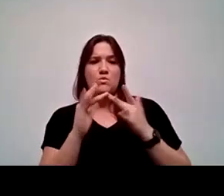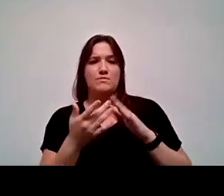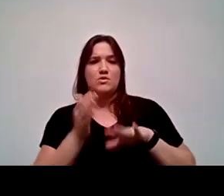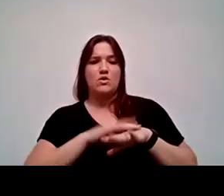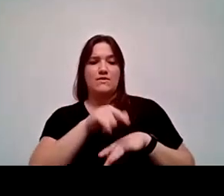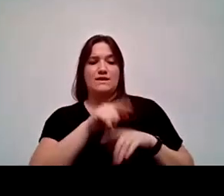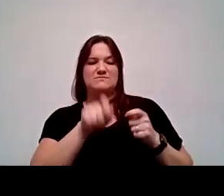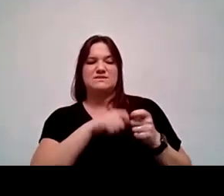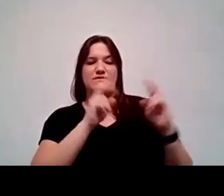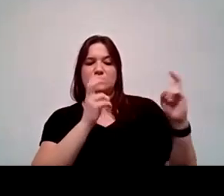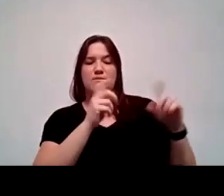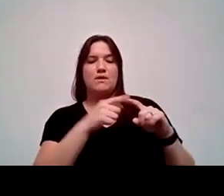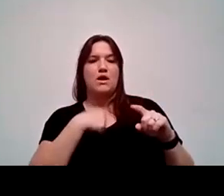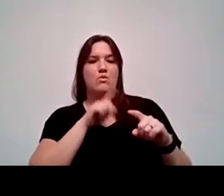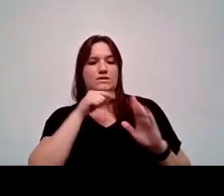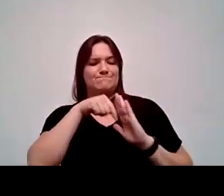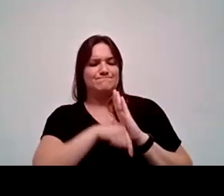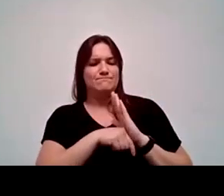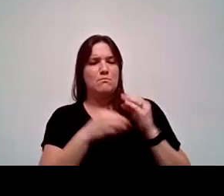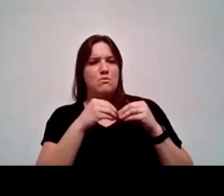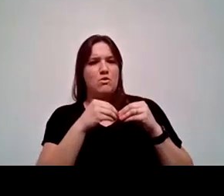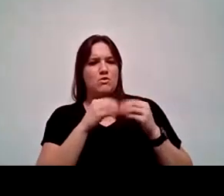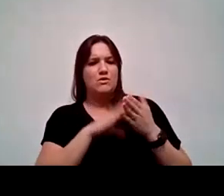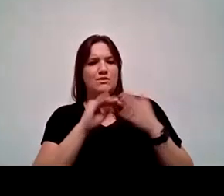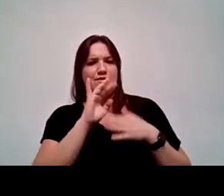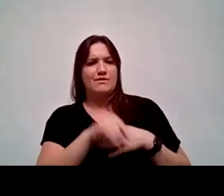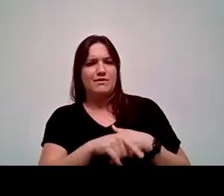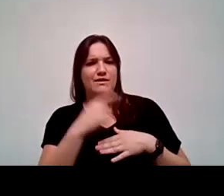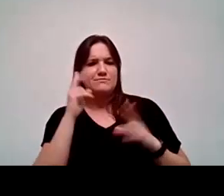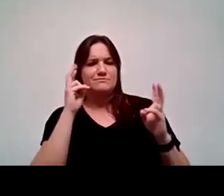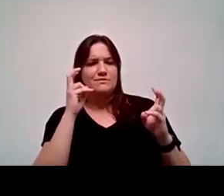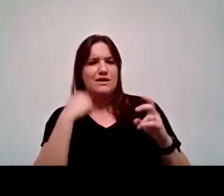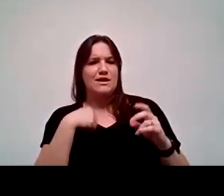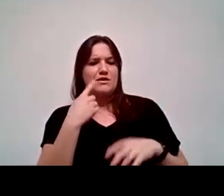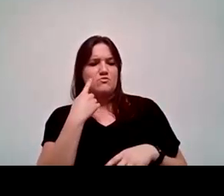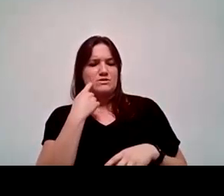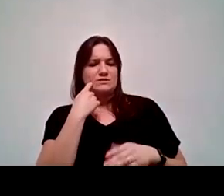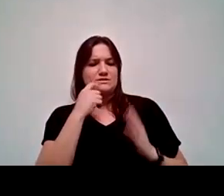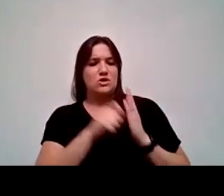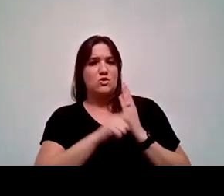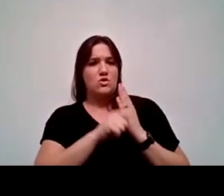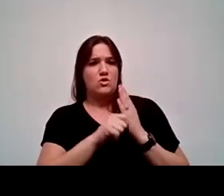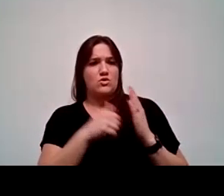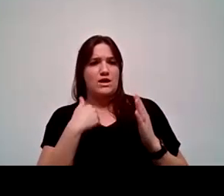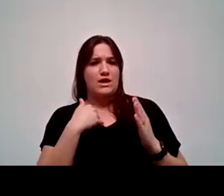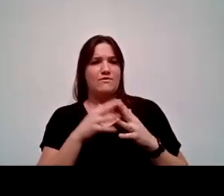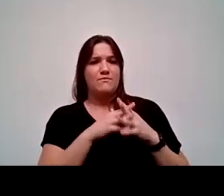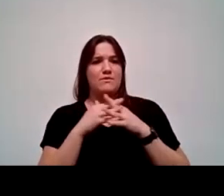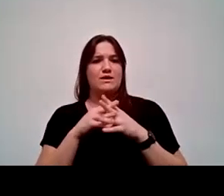but I wanted to really read more deeply on the subject and looking at a recent article that was sponsored by the American Council on Education.